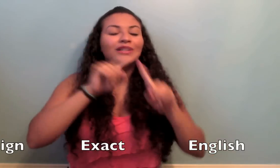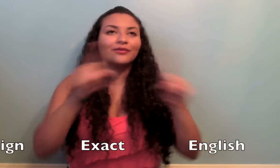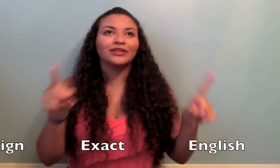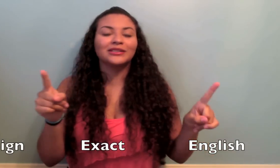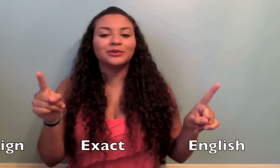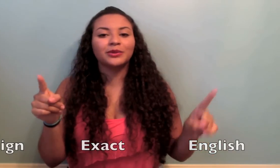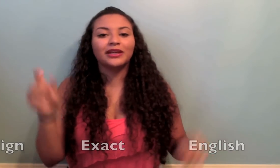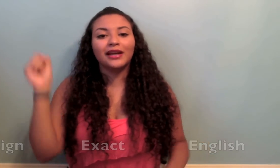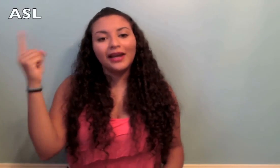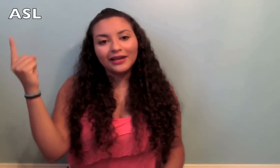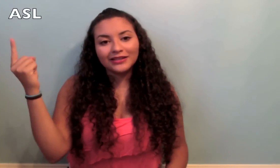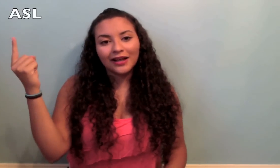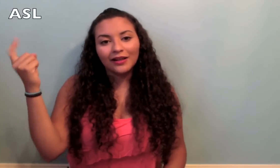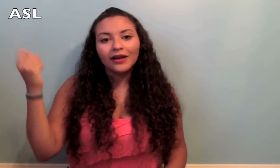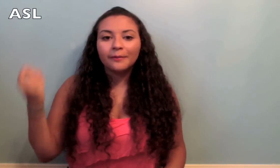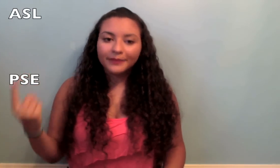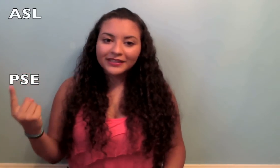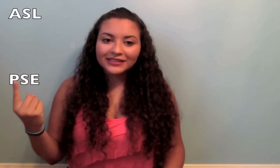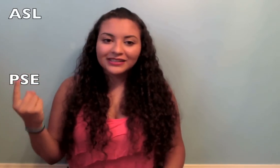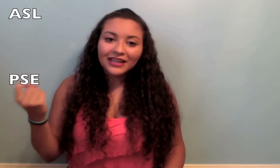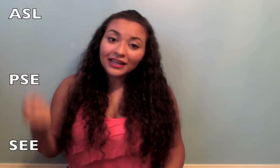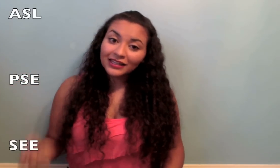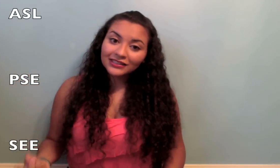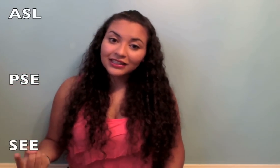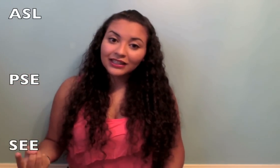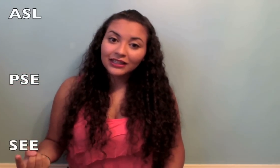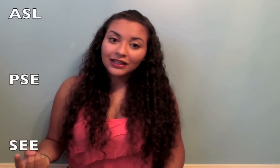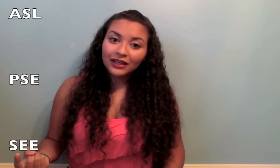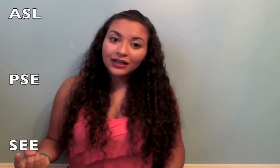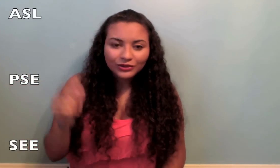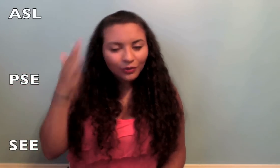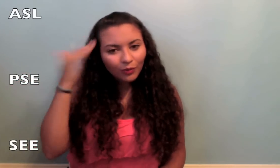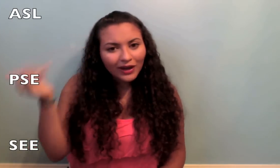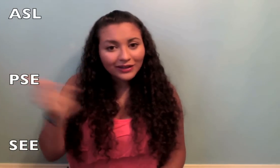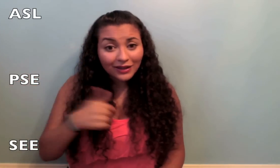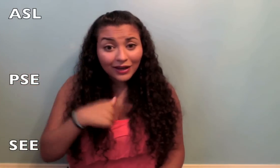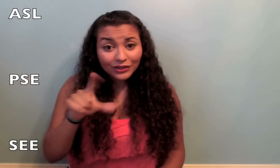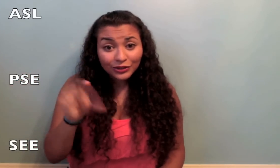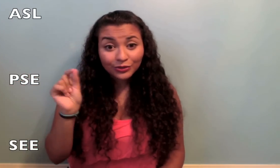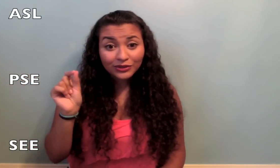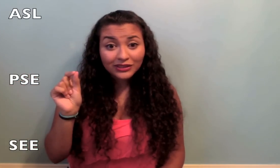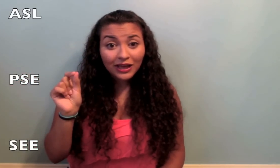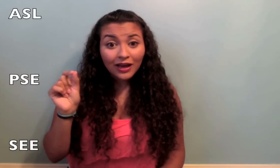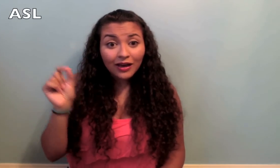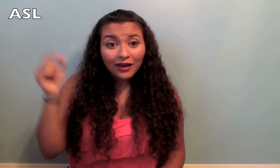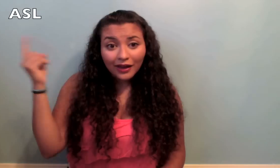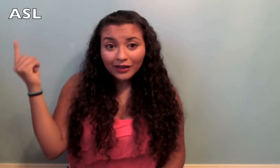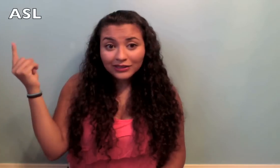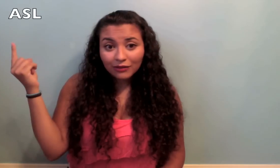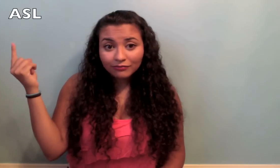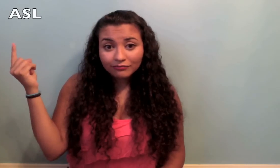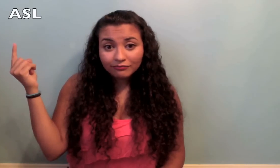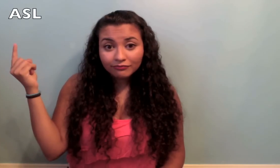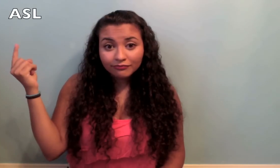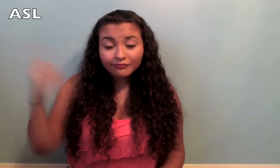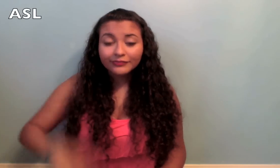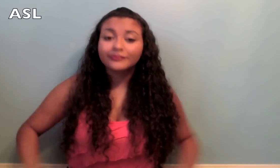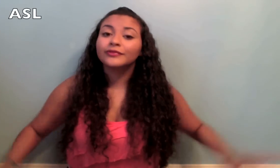difference between ASL PSE and SEE why did I choose ASL?